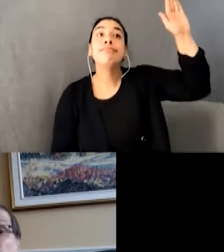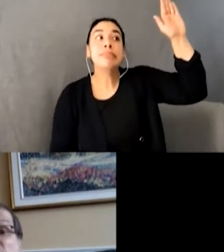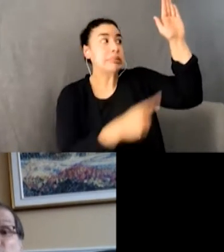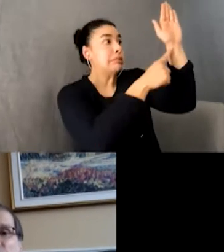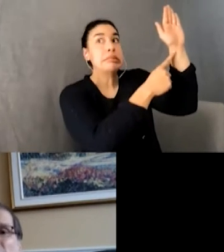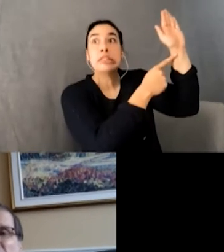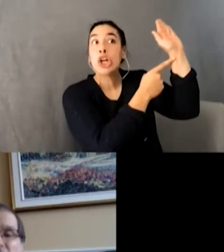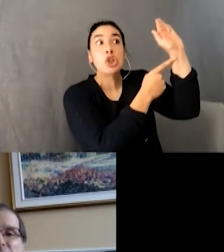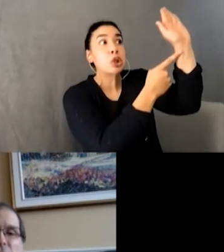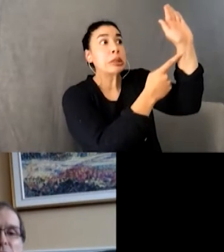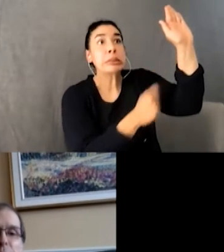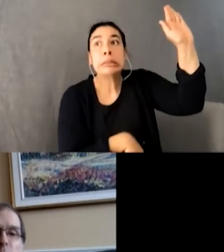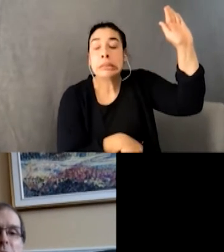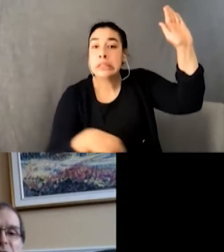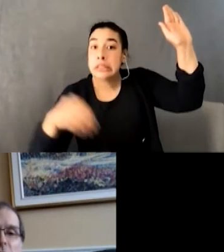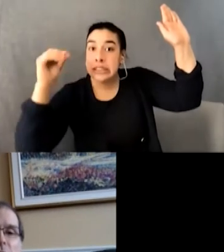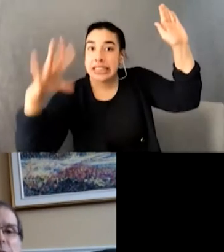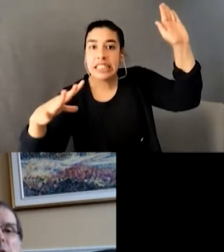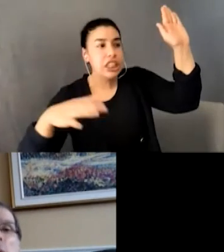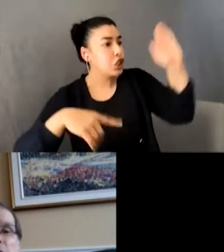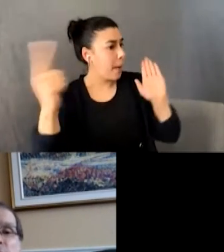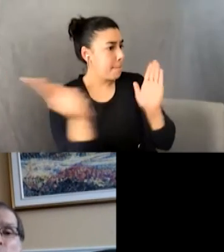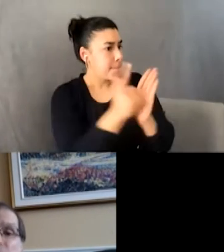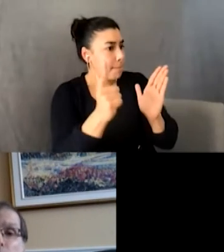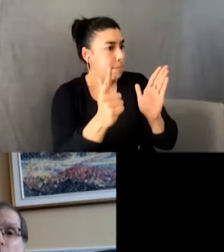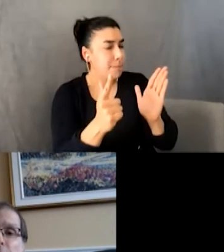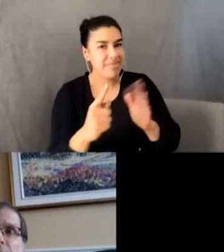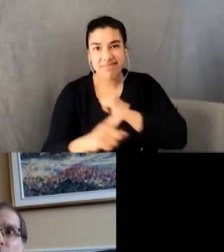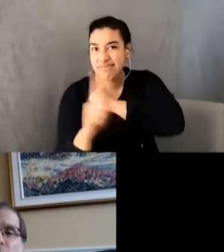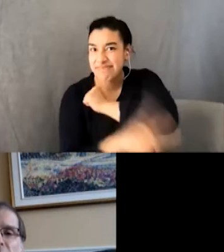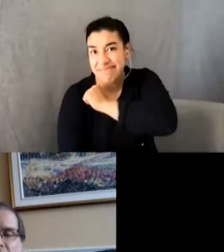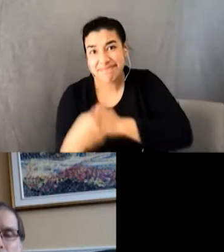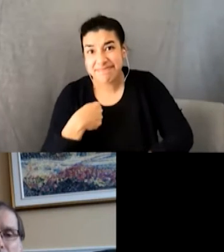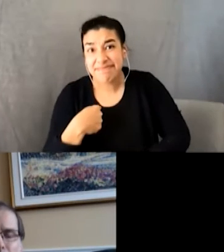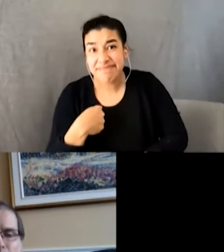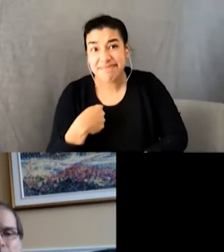forced to write a 1,500-word essay called Why Uniforms are Important for Rearing Young Men.